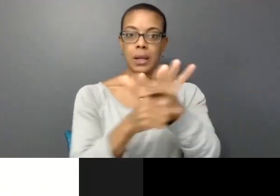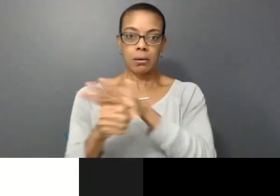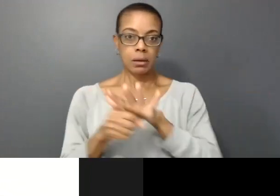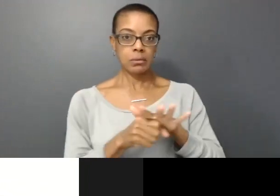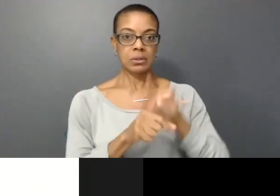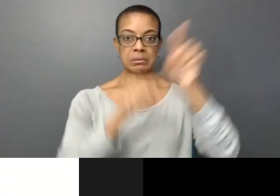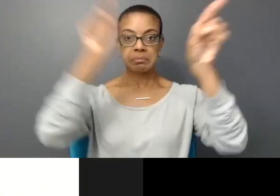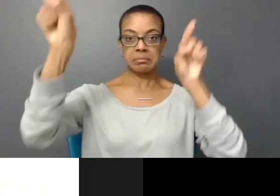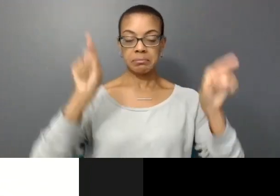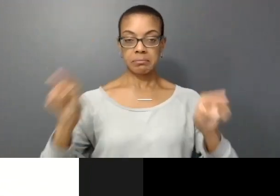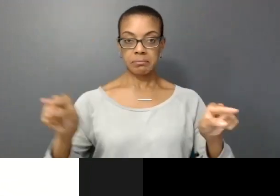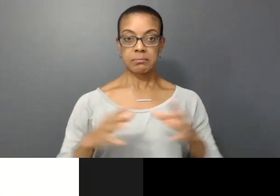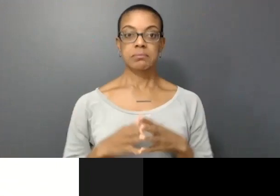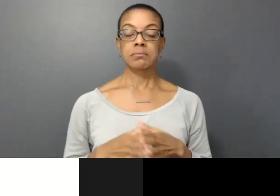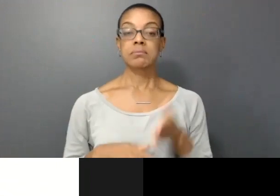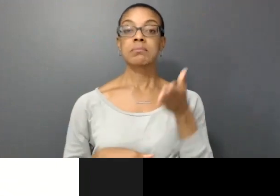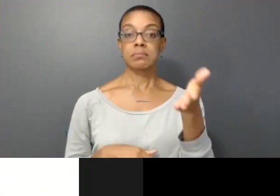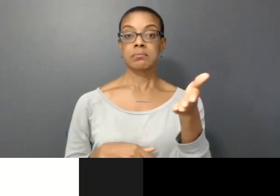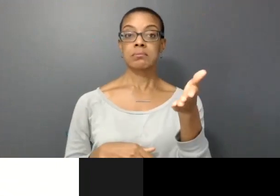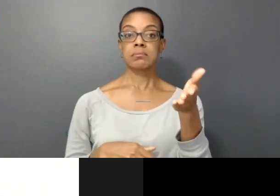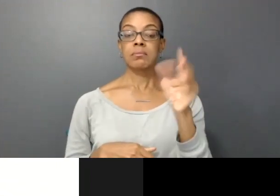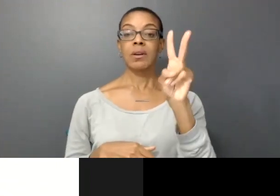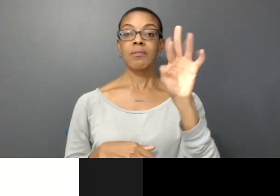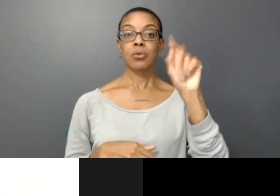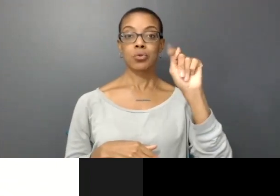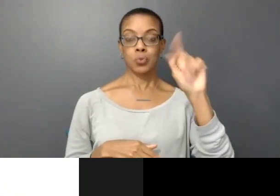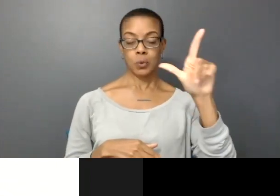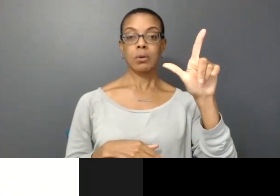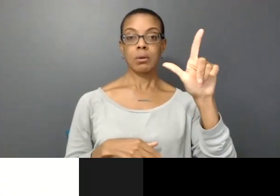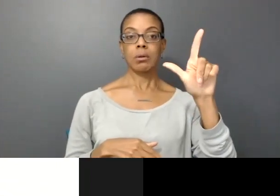So this is a virtual remote performance experiment by ADC.